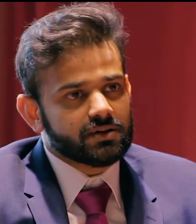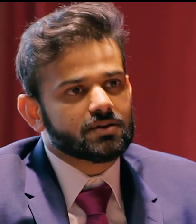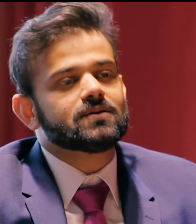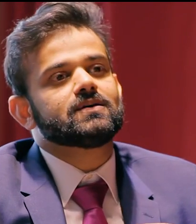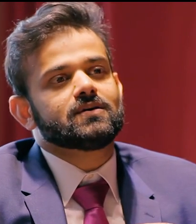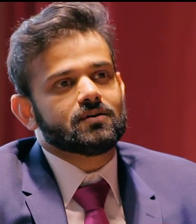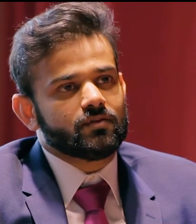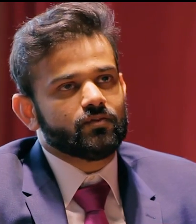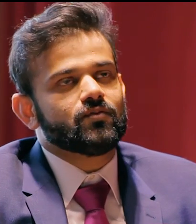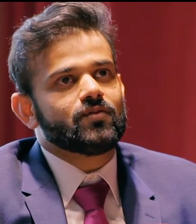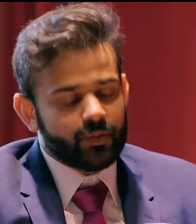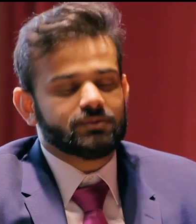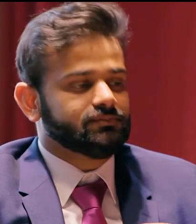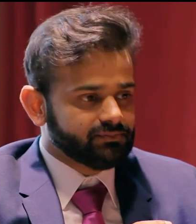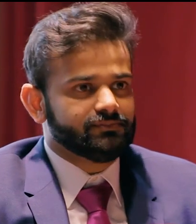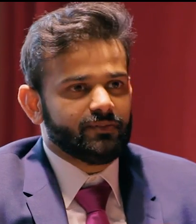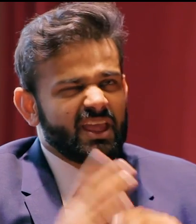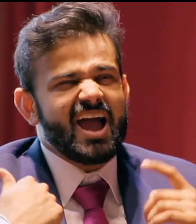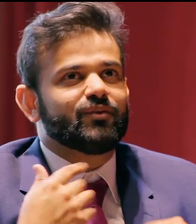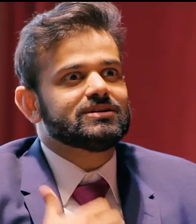Oh, okay. I understand. Okay.